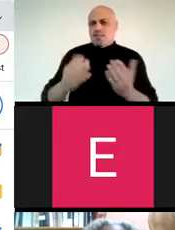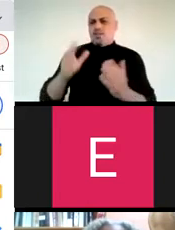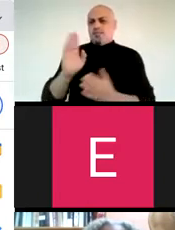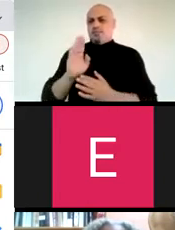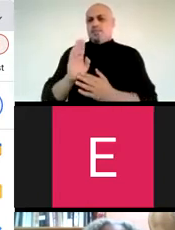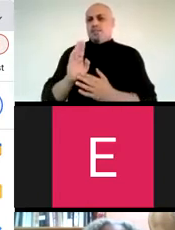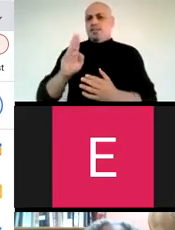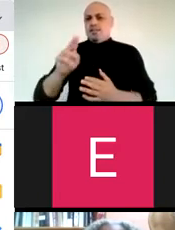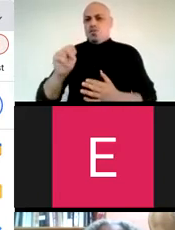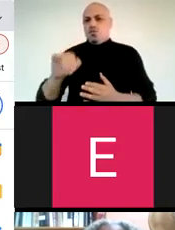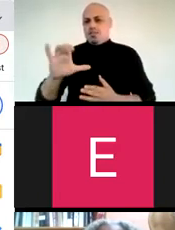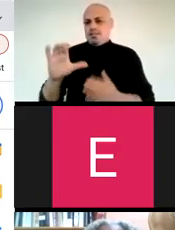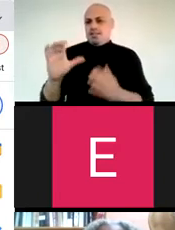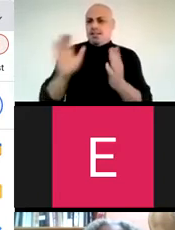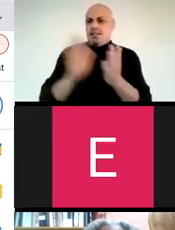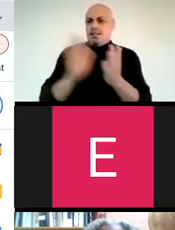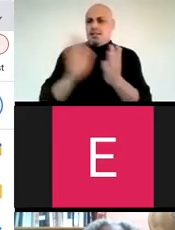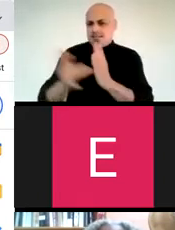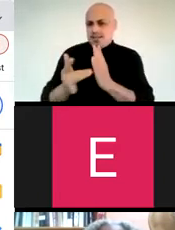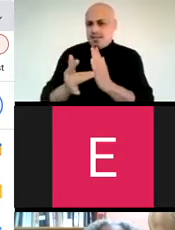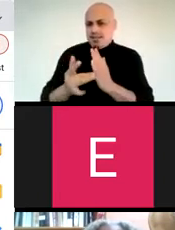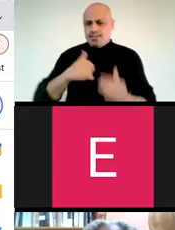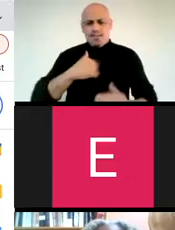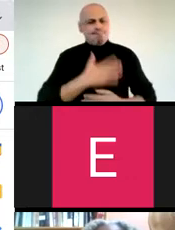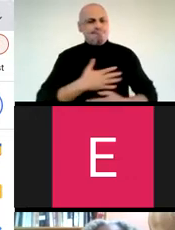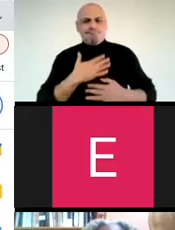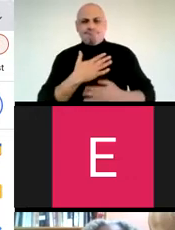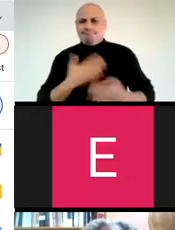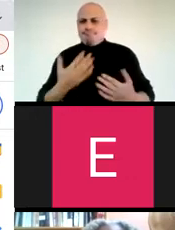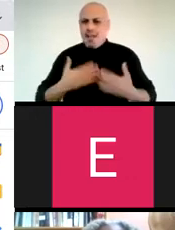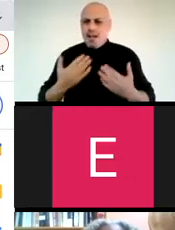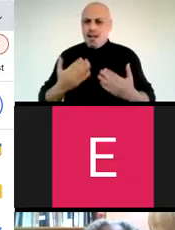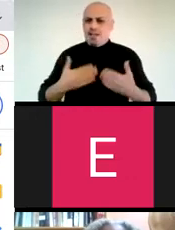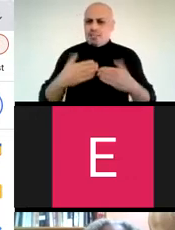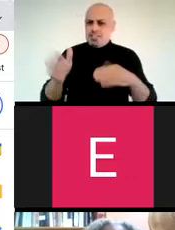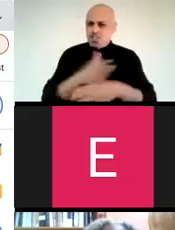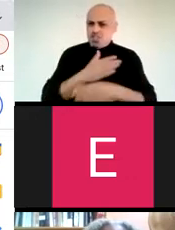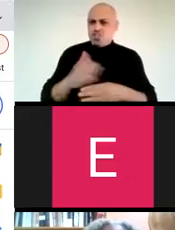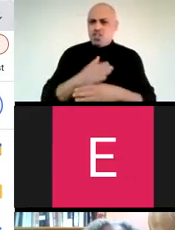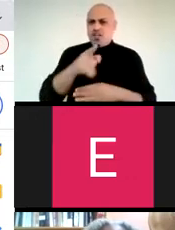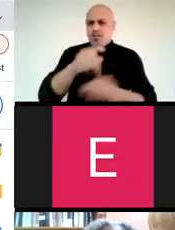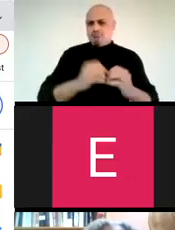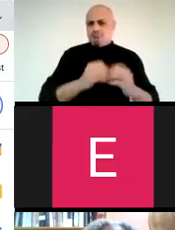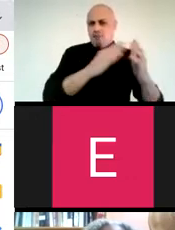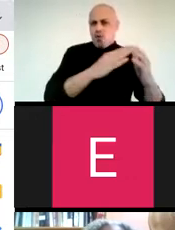College of Technology. I'm very pleased to have the opportunity to share Fostering Bravery in